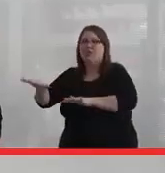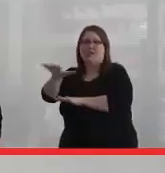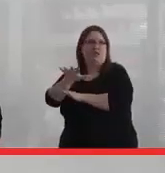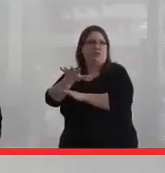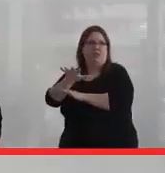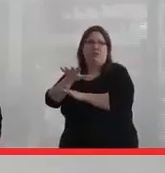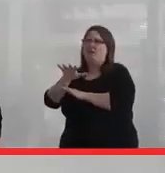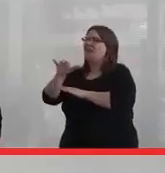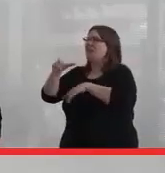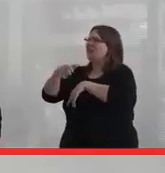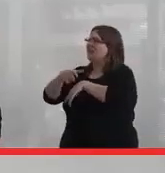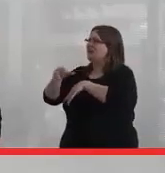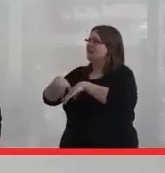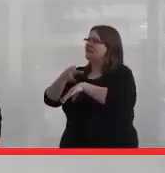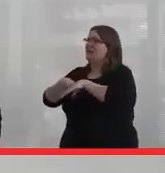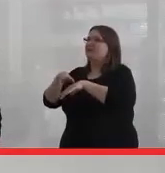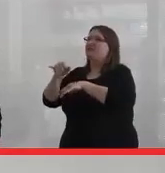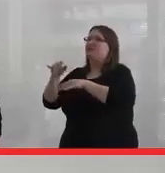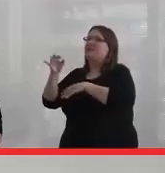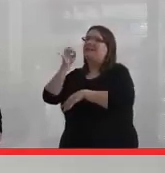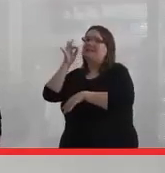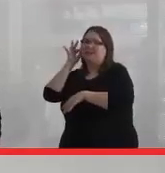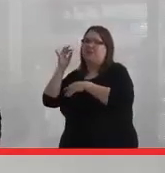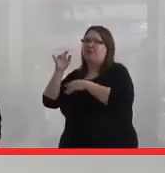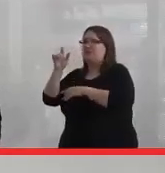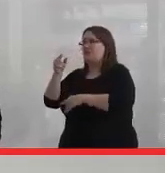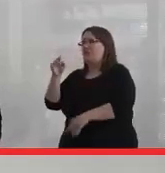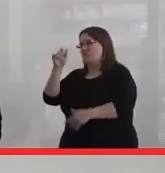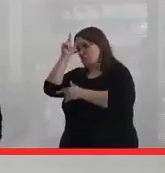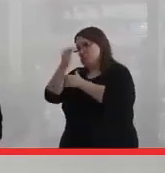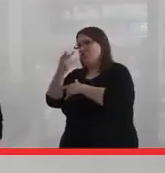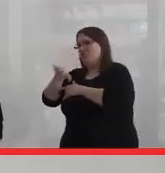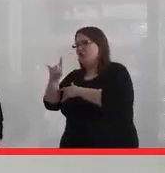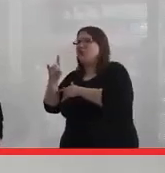then it was the National Indian Brotherhood, which became the Assembly of First Nations.